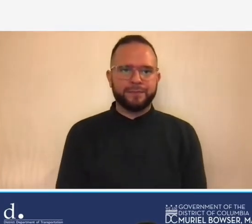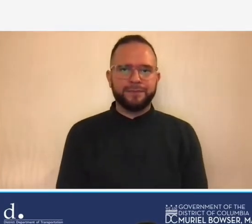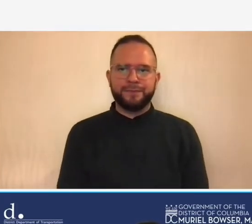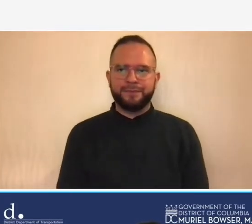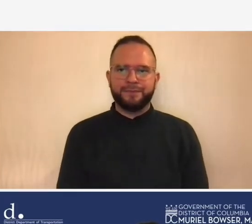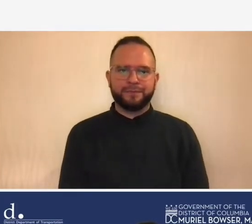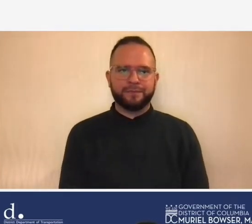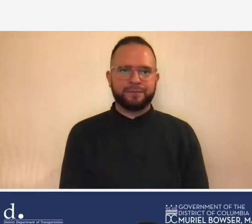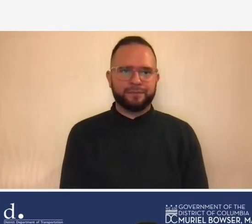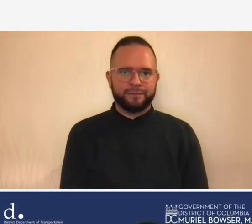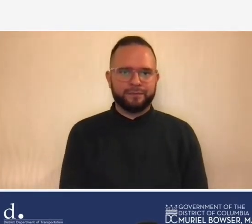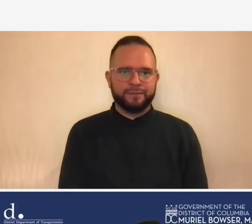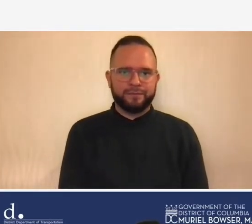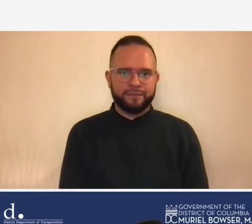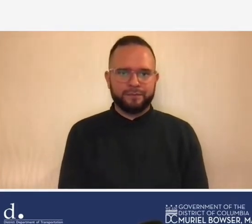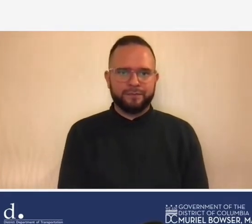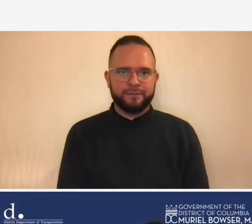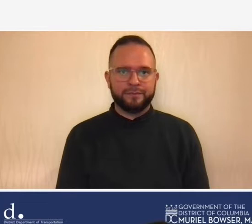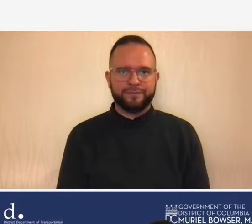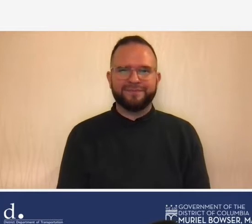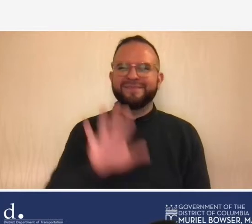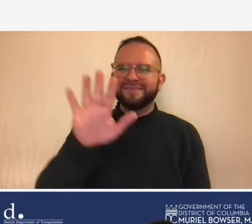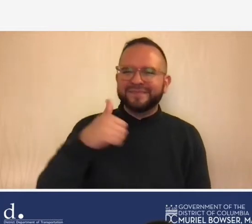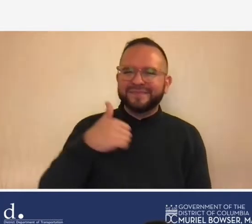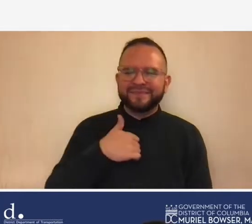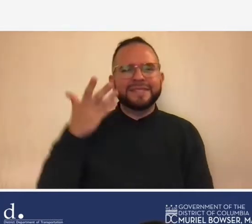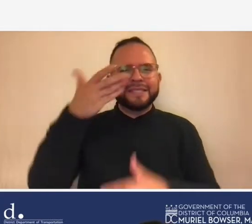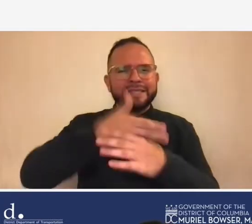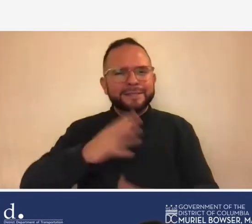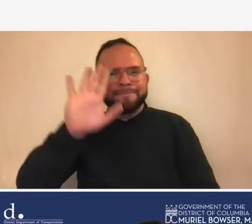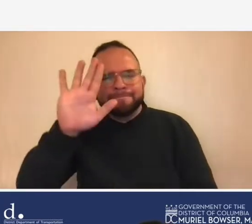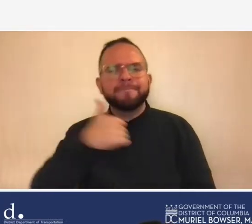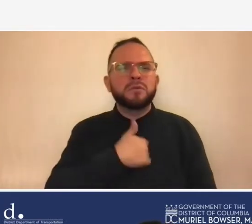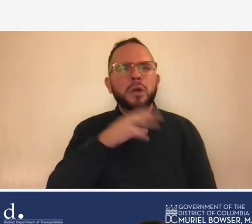so if you're following excuse me monica we have the poll ready if you you would like to